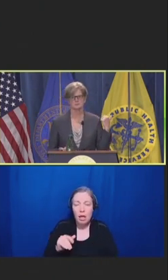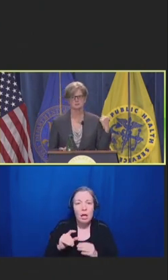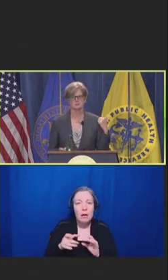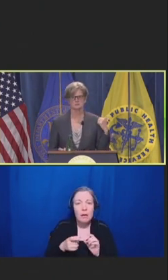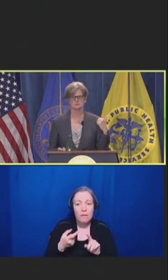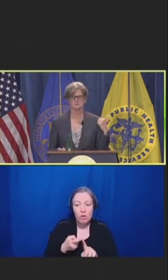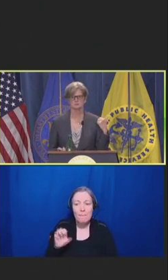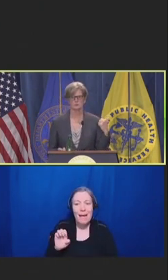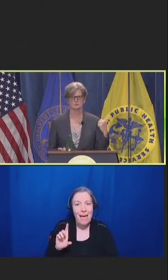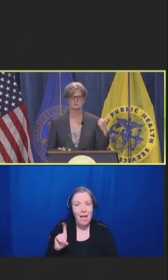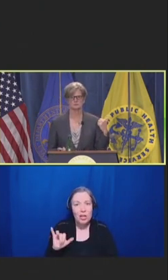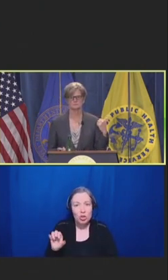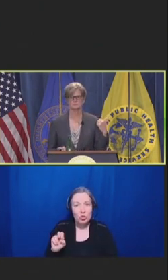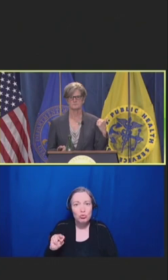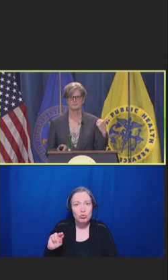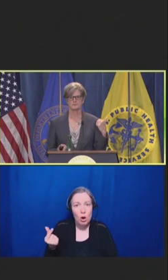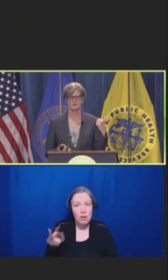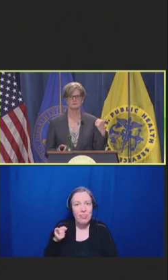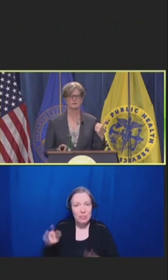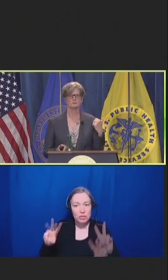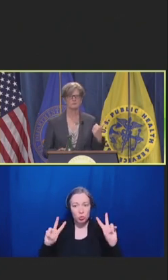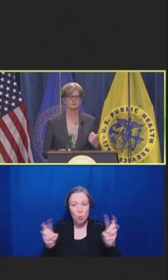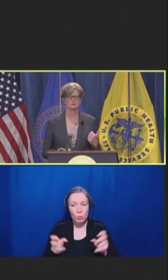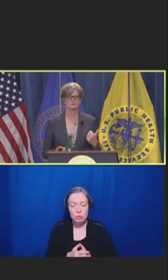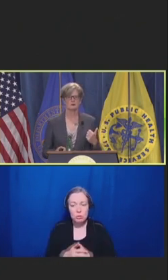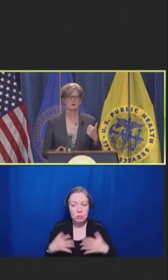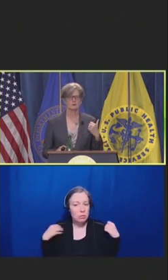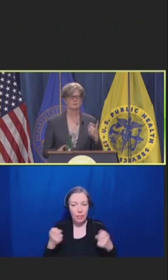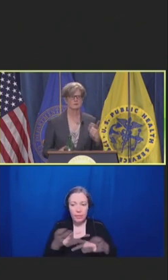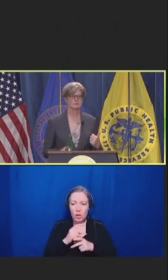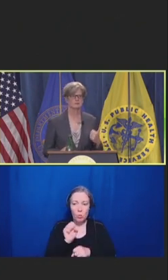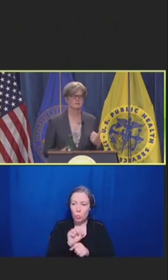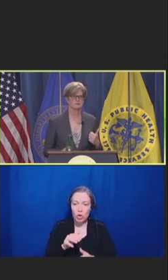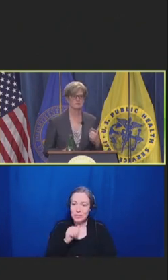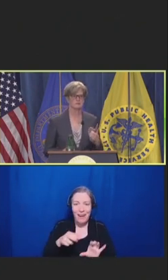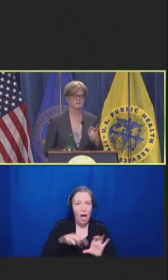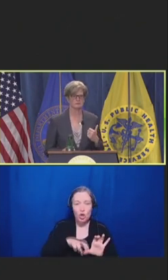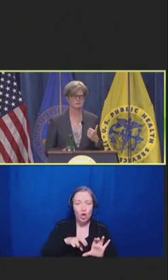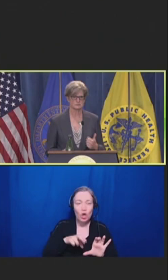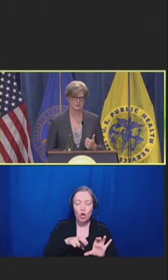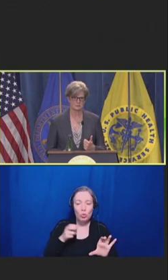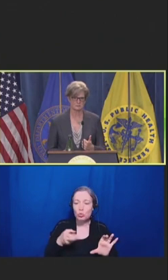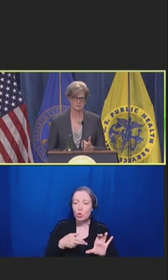in this quote. "Healthcare workers aren't quitting because they can't handle their jobs.